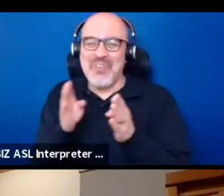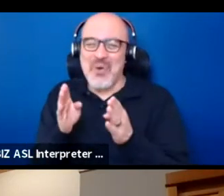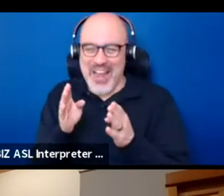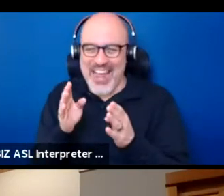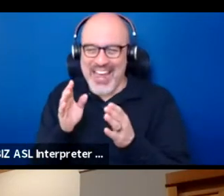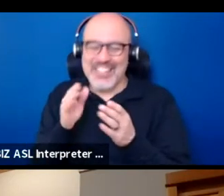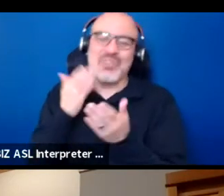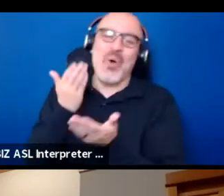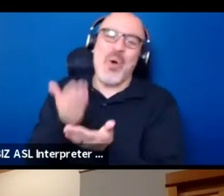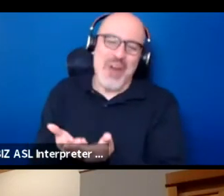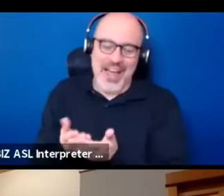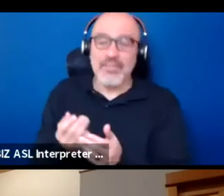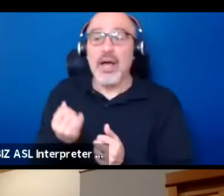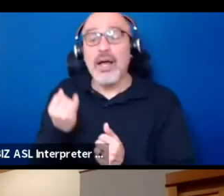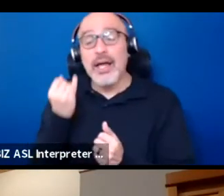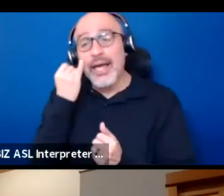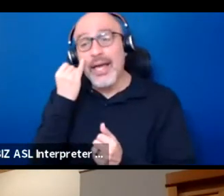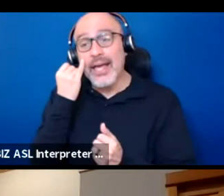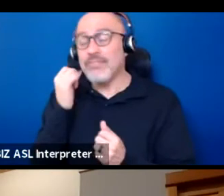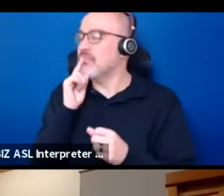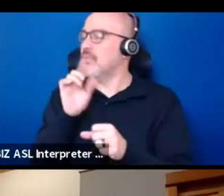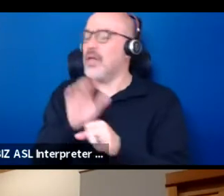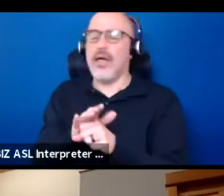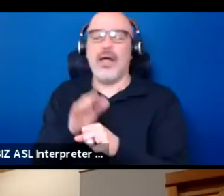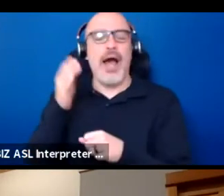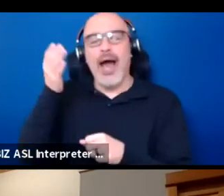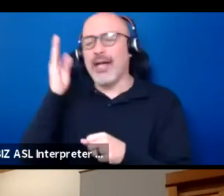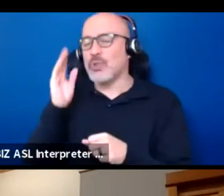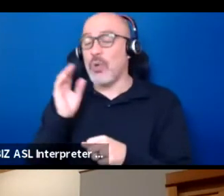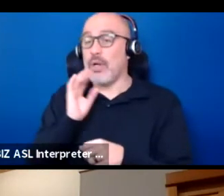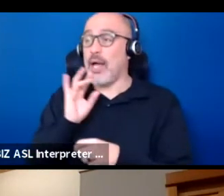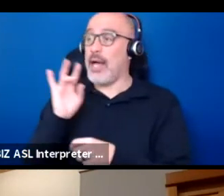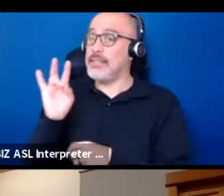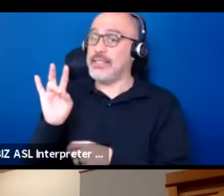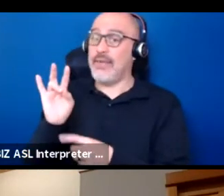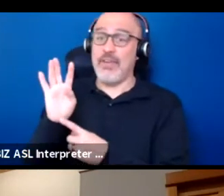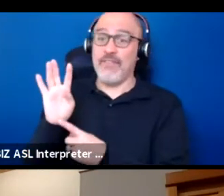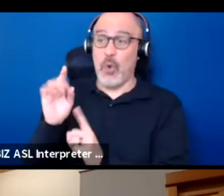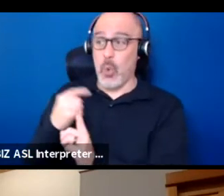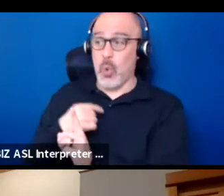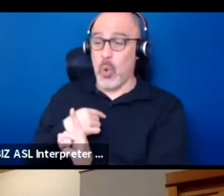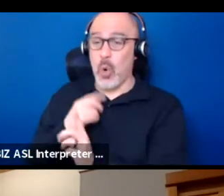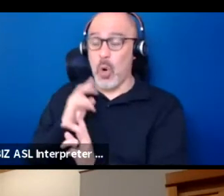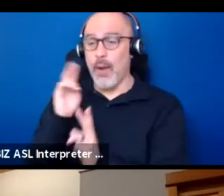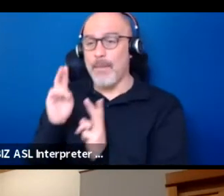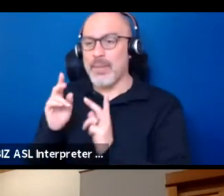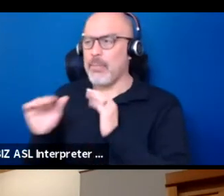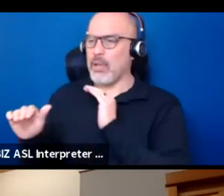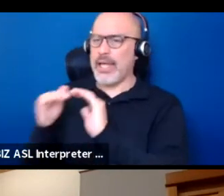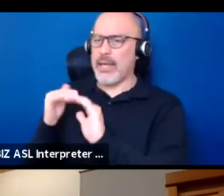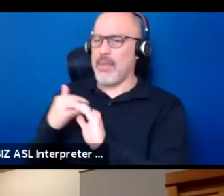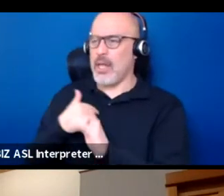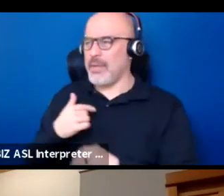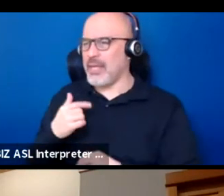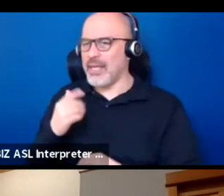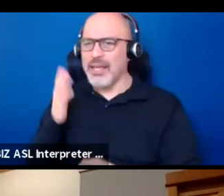because if somebody, I swear to God, if I'm 74 years old and somebody like emails me one day or sends a hyperlink